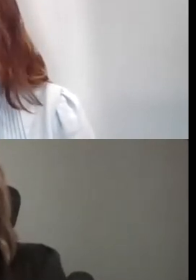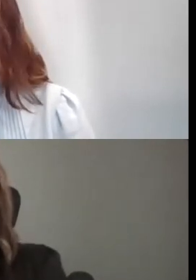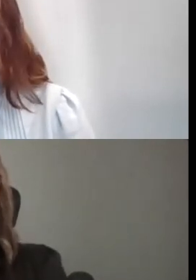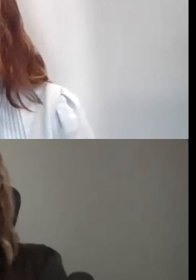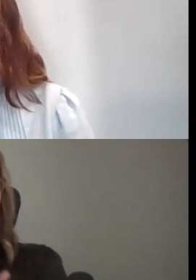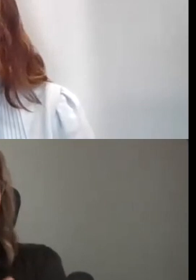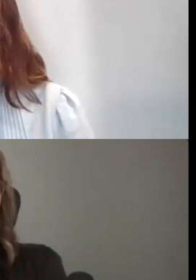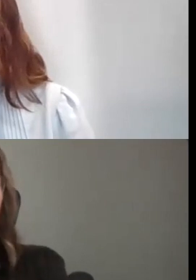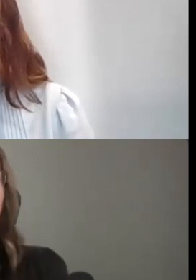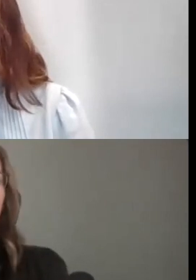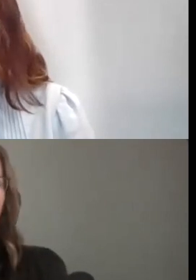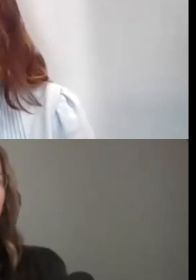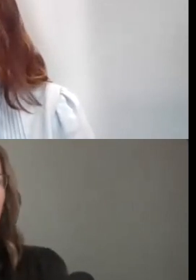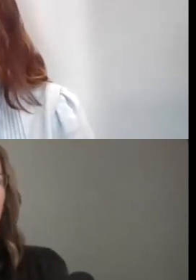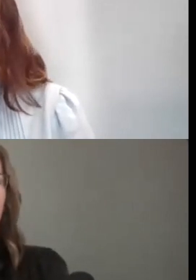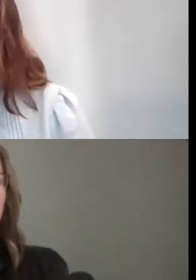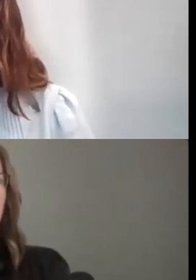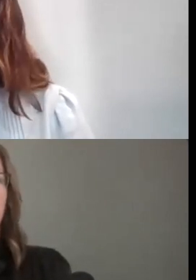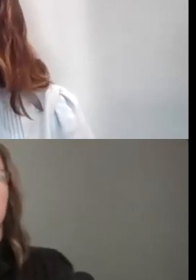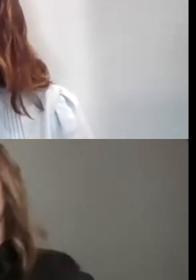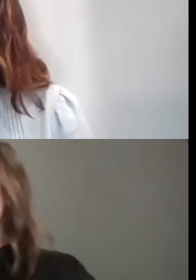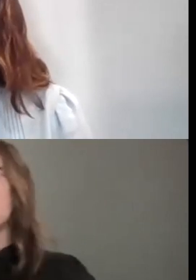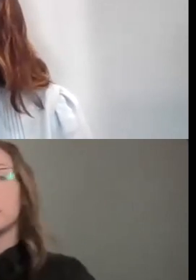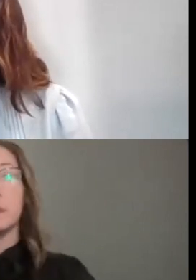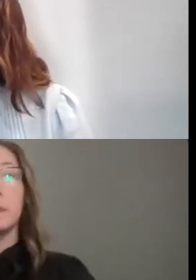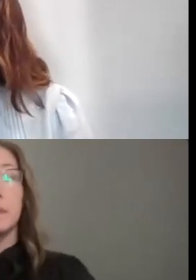HEY ERIN. YES.